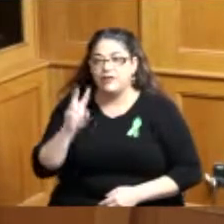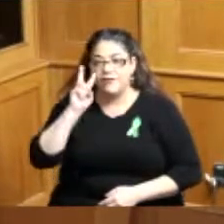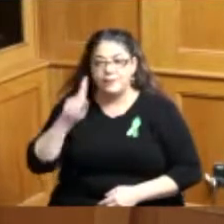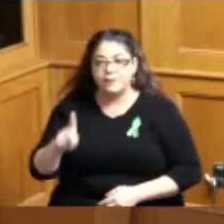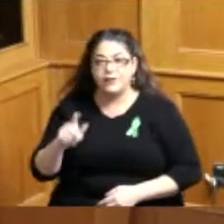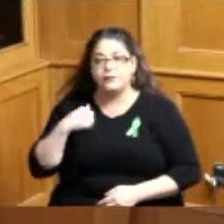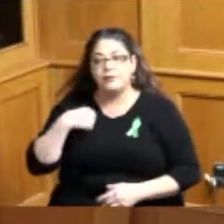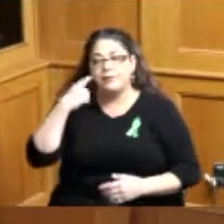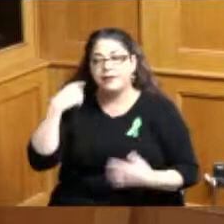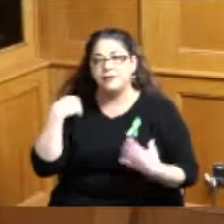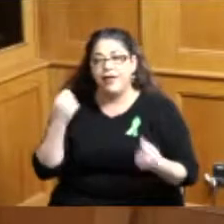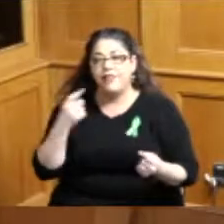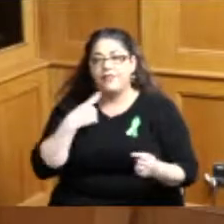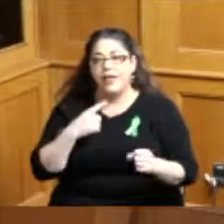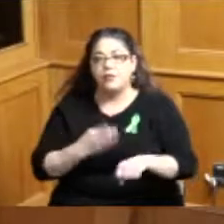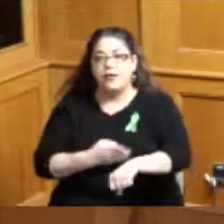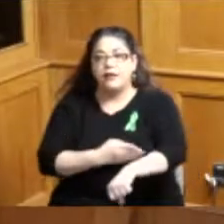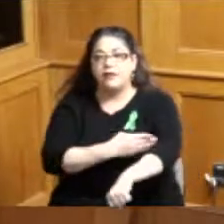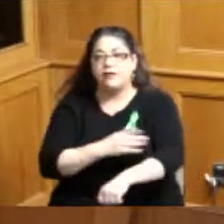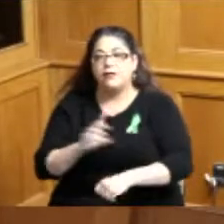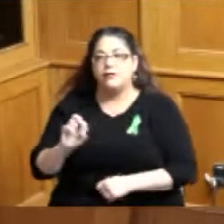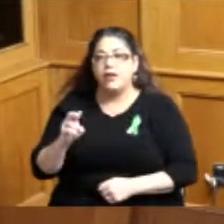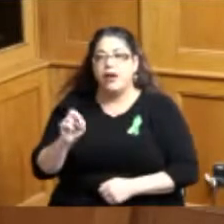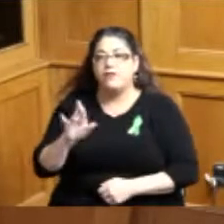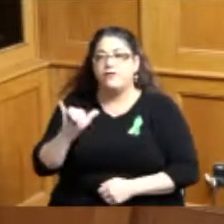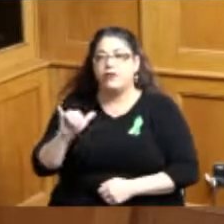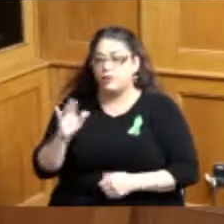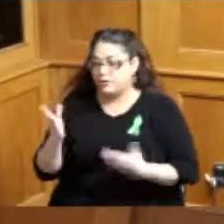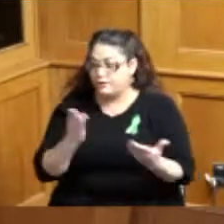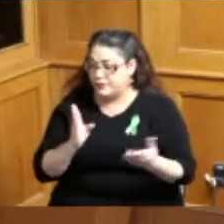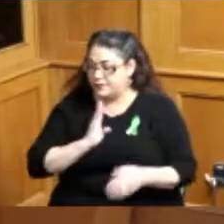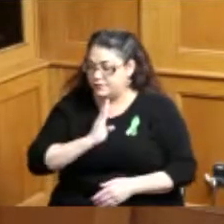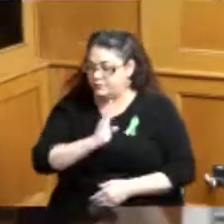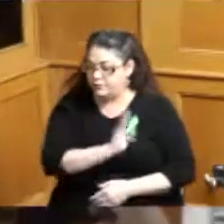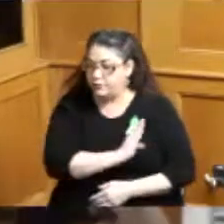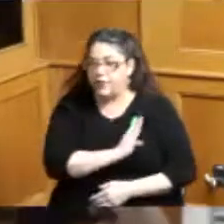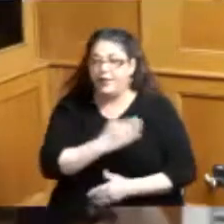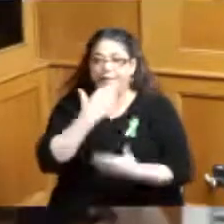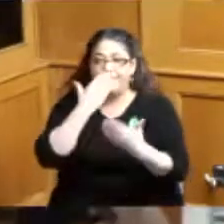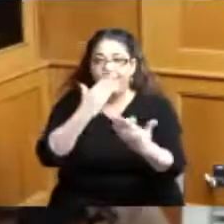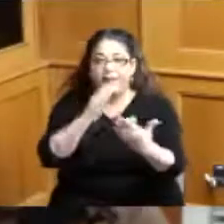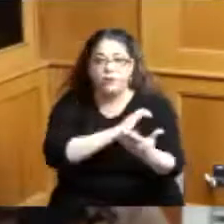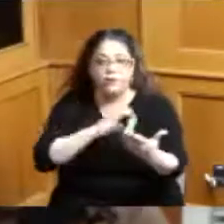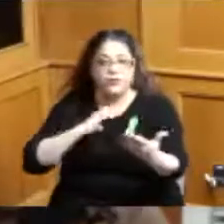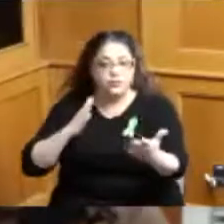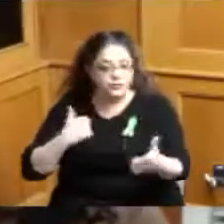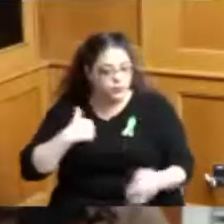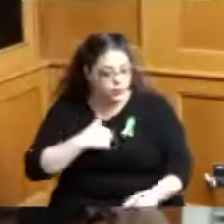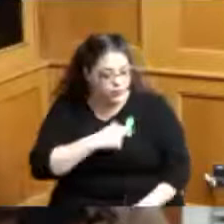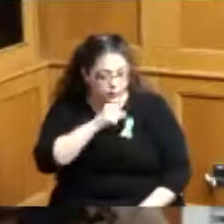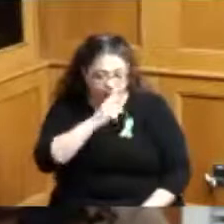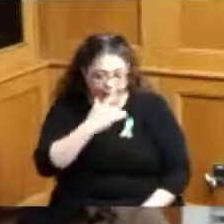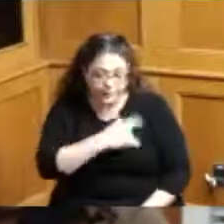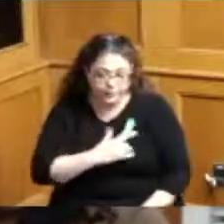and Recovery Services Board thank you Commissioners really appreciate your recognition